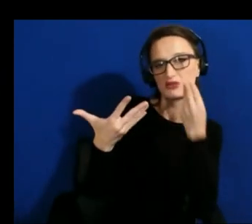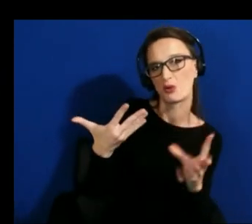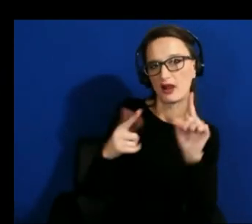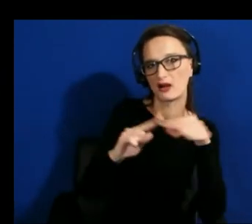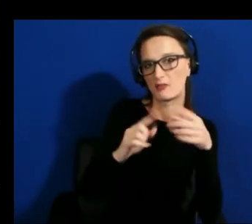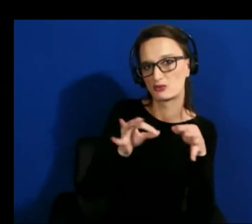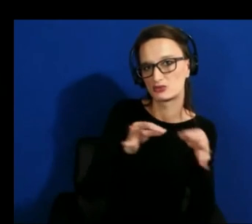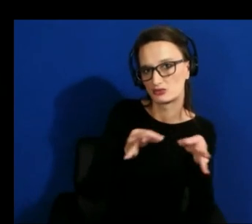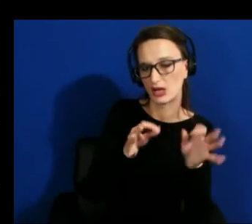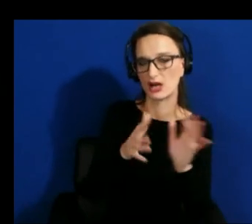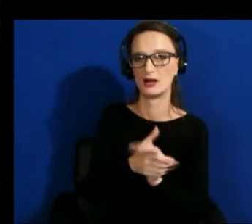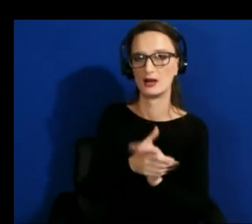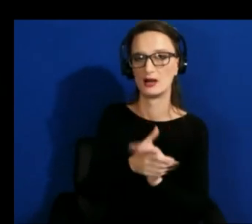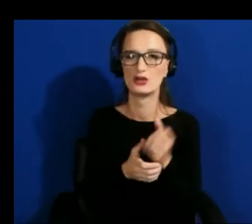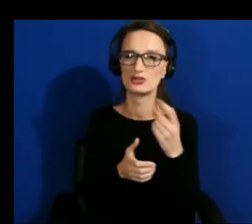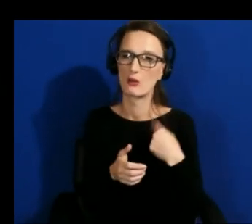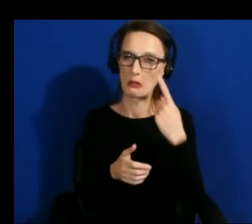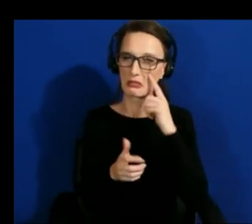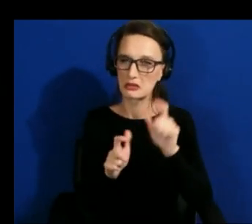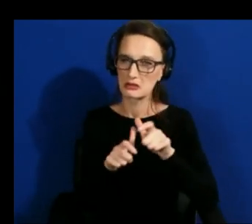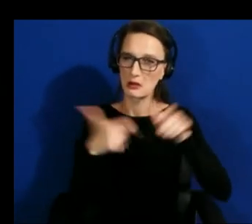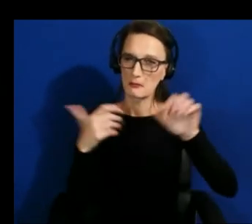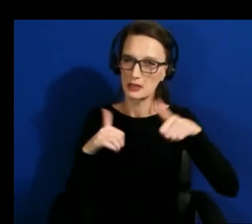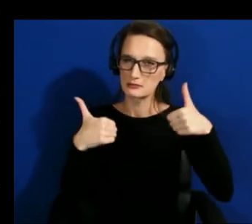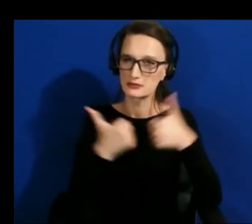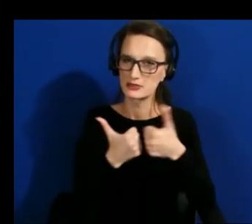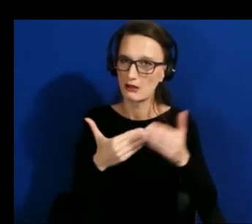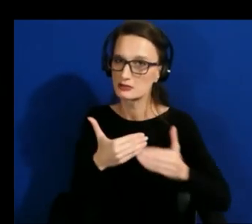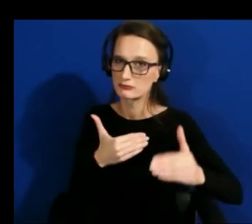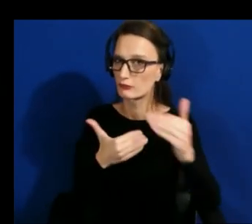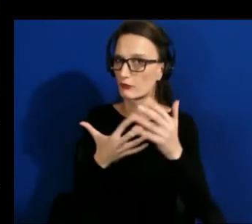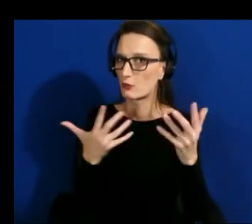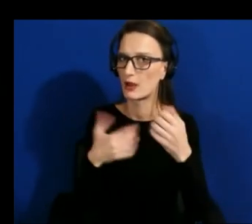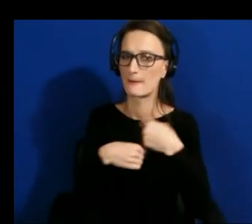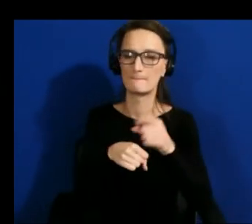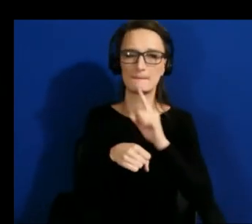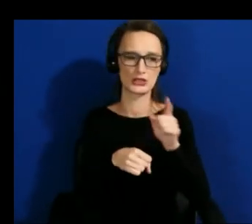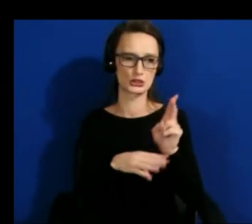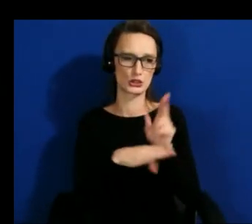machine learning going forward is making sure that end users actually have more access to informing